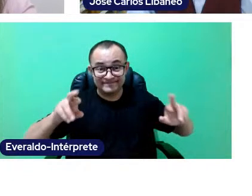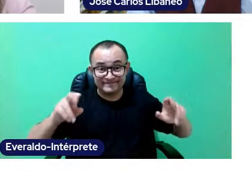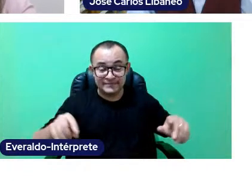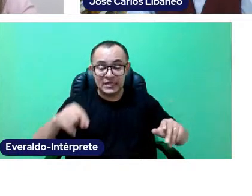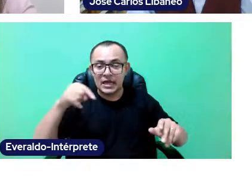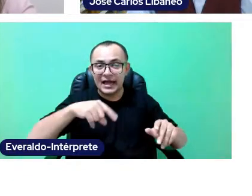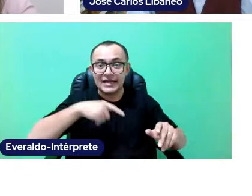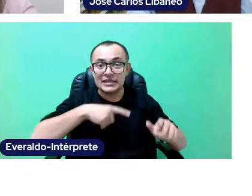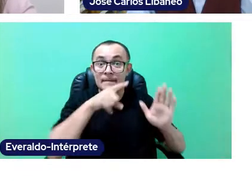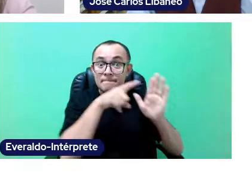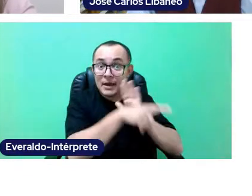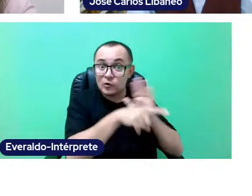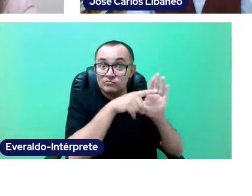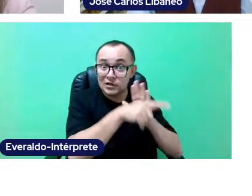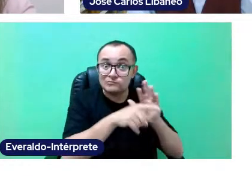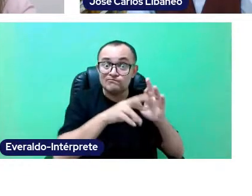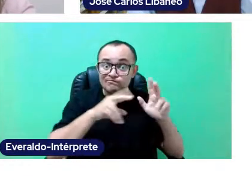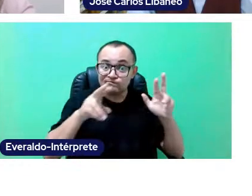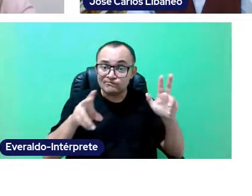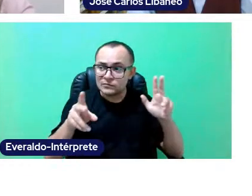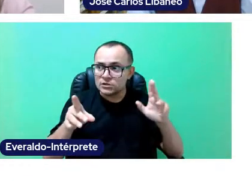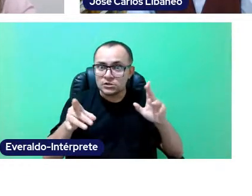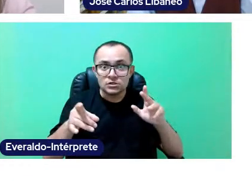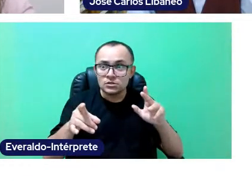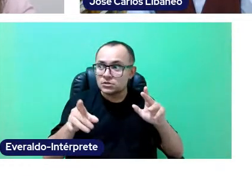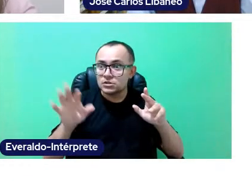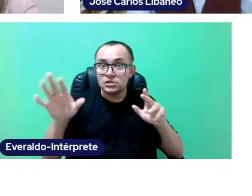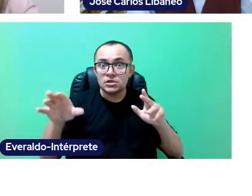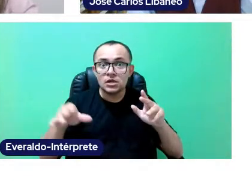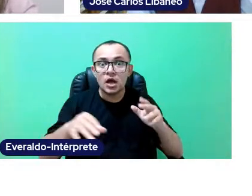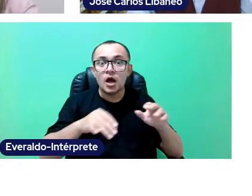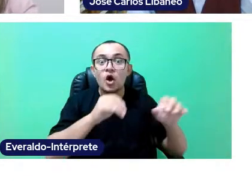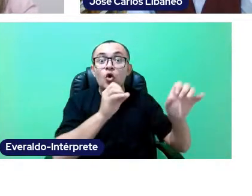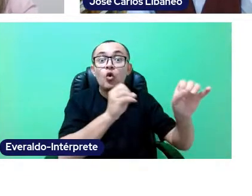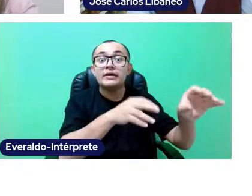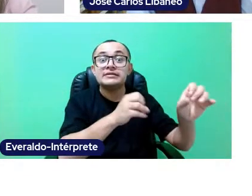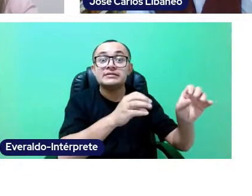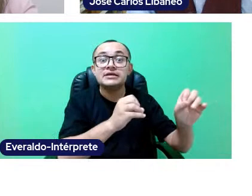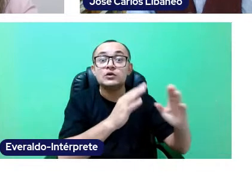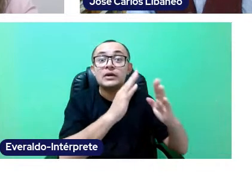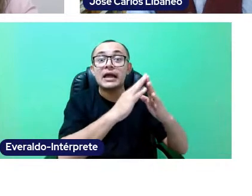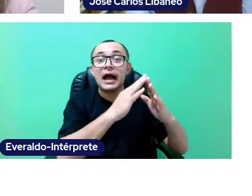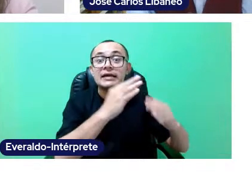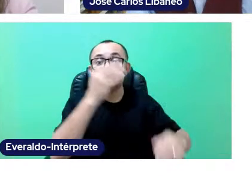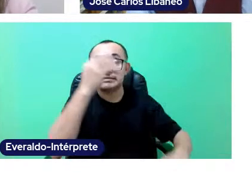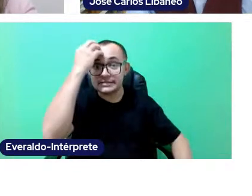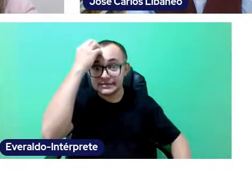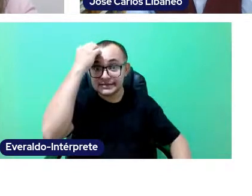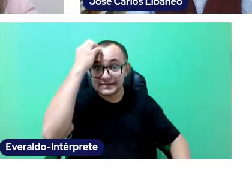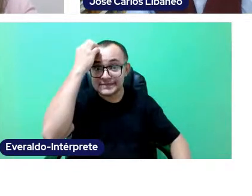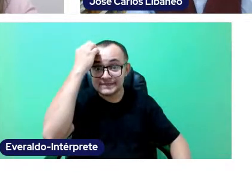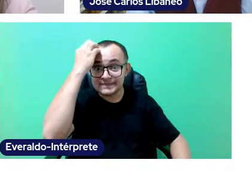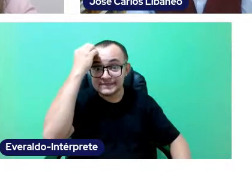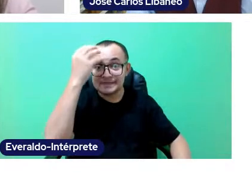is related to homeschooling, that is out there calling our attention, right?